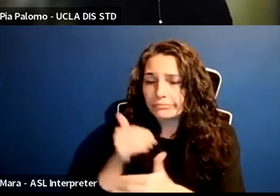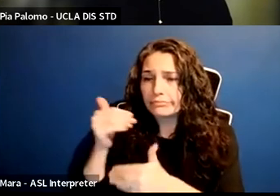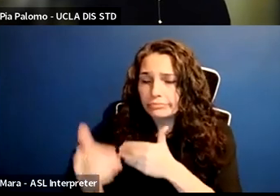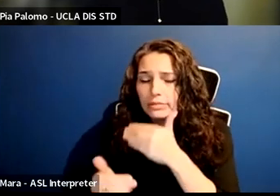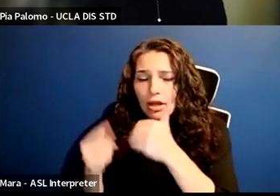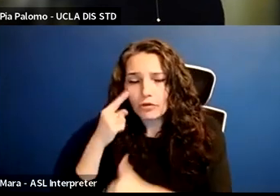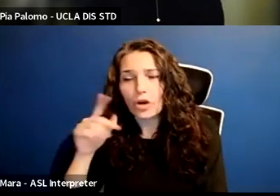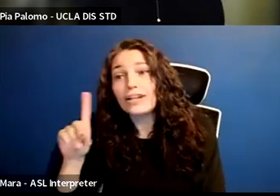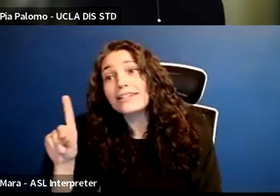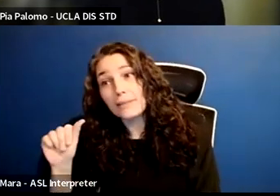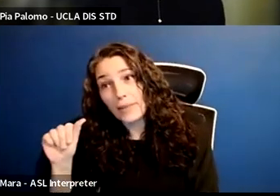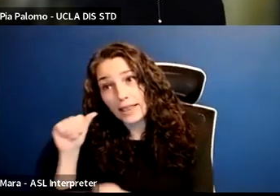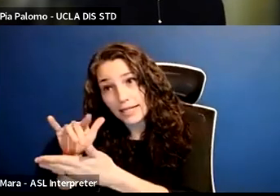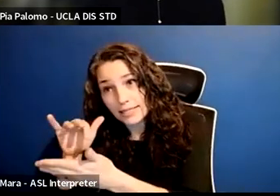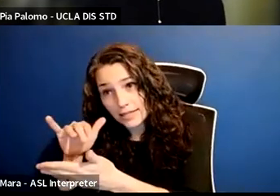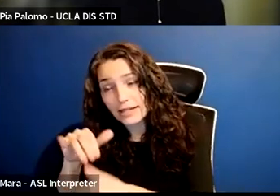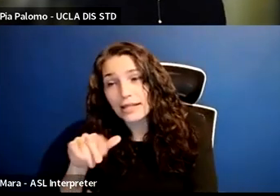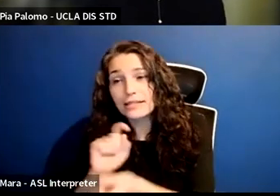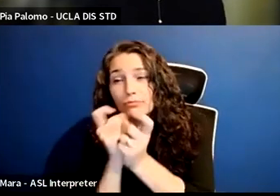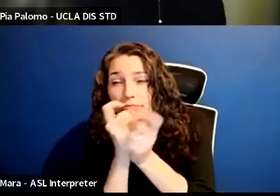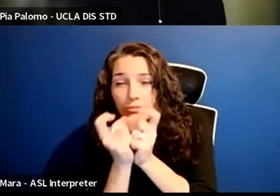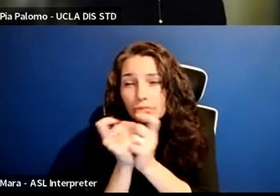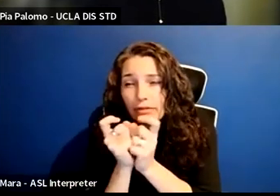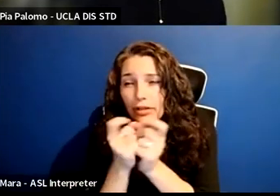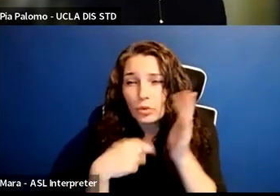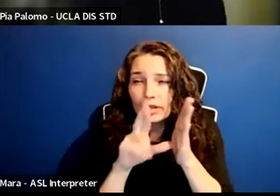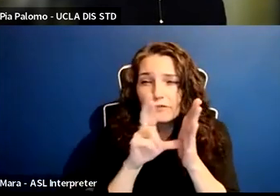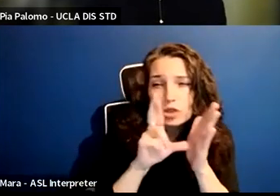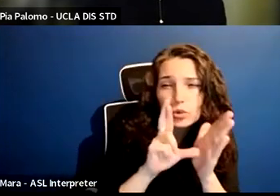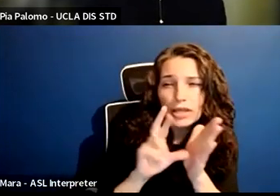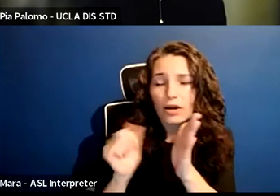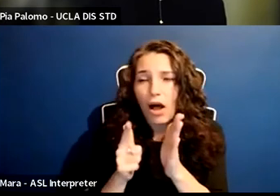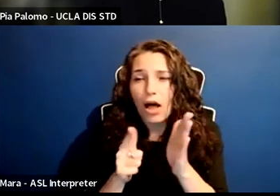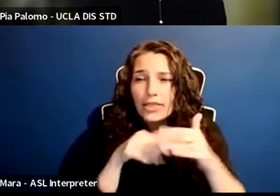and in revising or reviewing admissions criteria